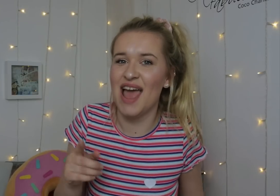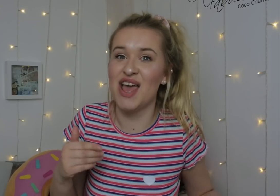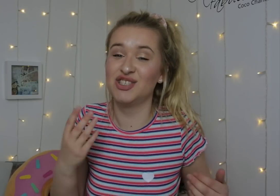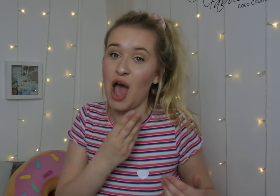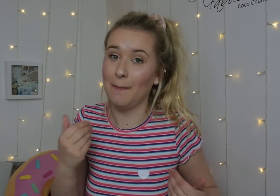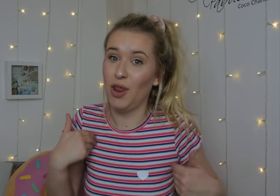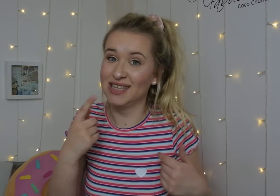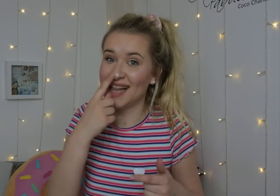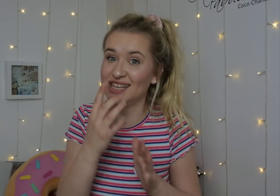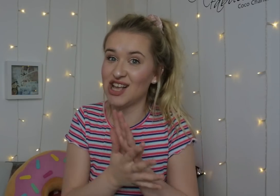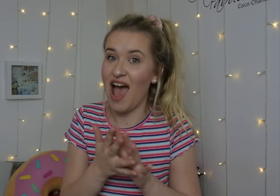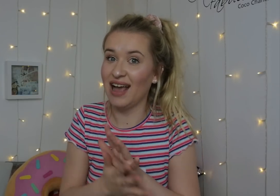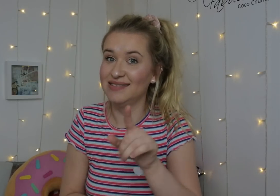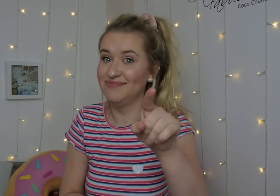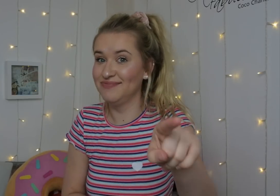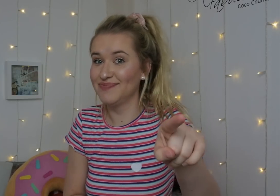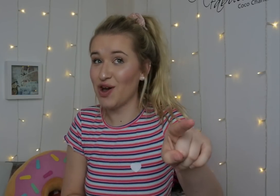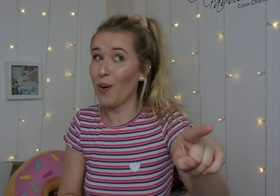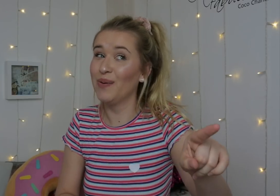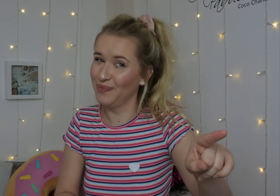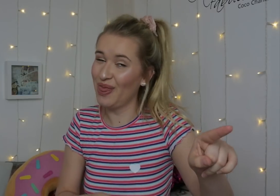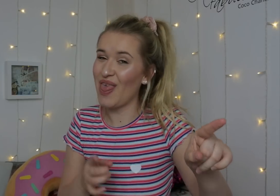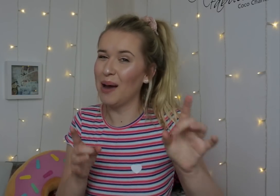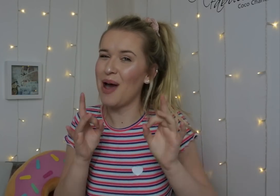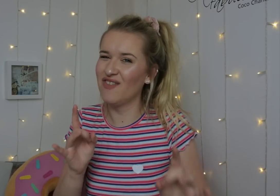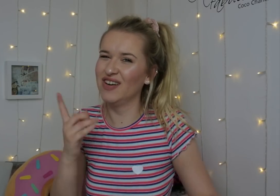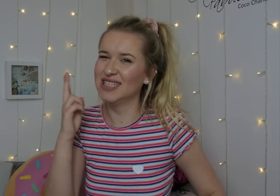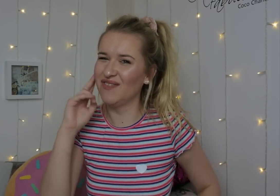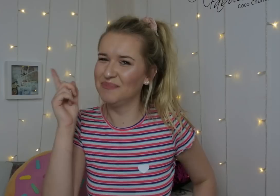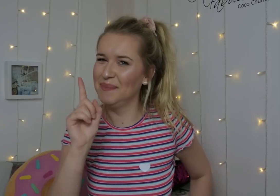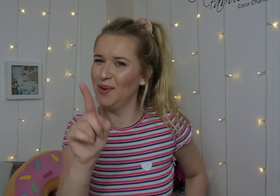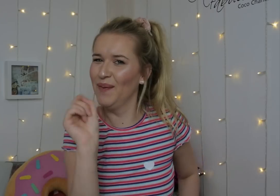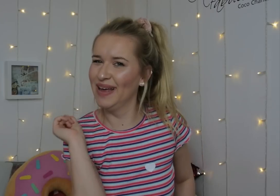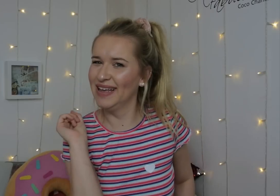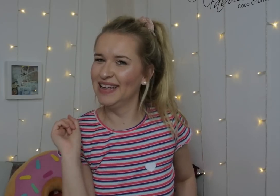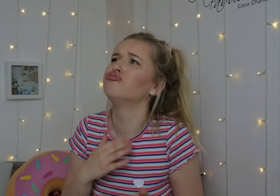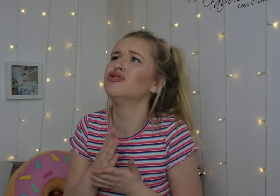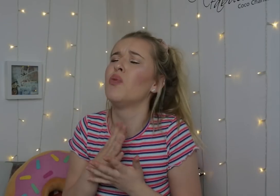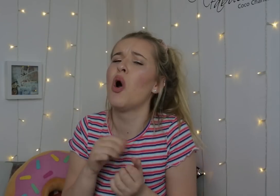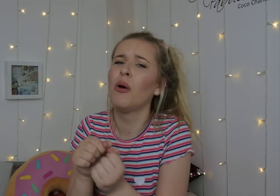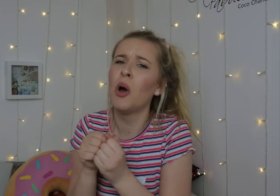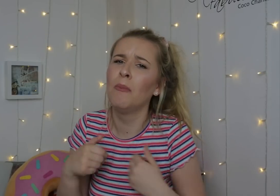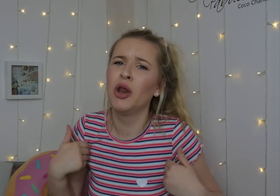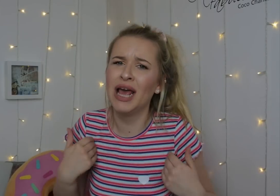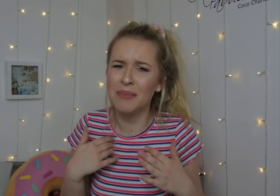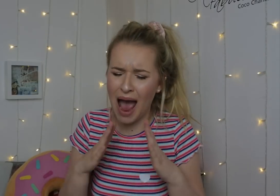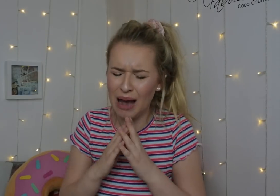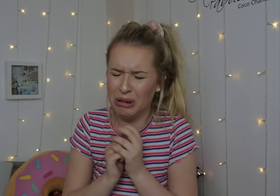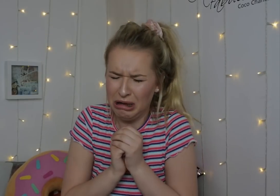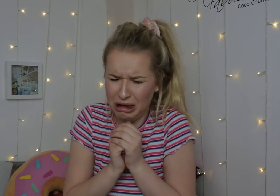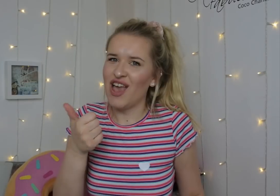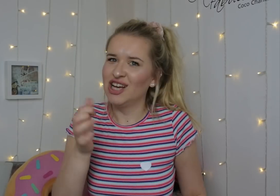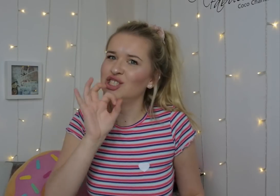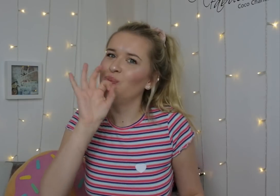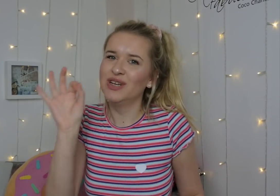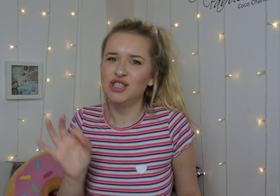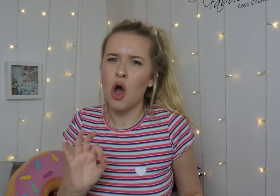some of the monkeys can sign which is perfect for deaf people like me! I really want to adopt one. That's a good question.